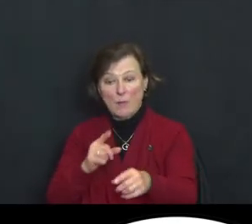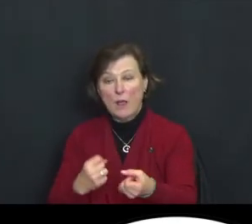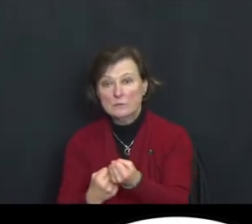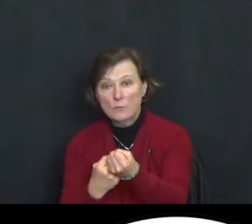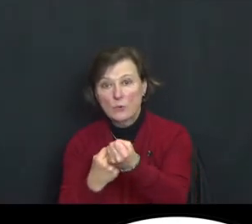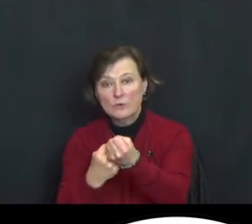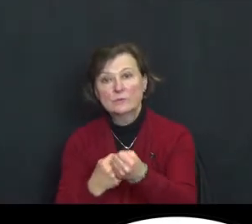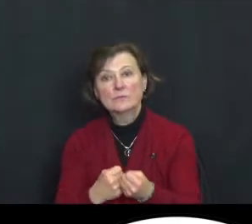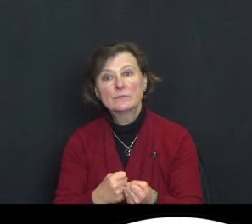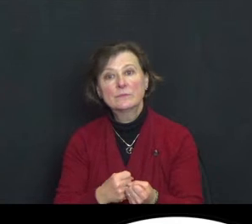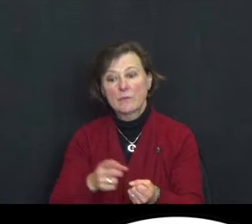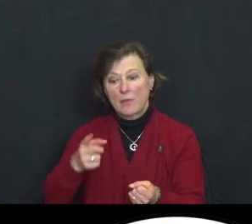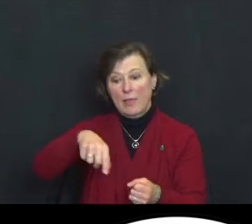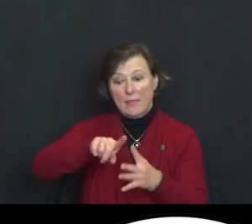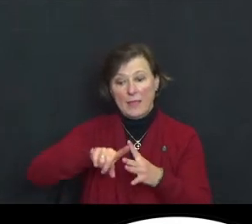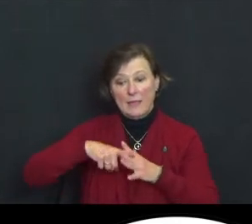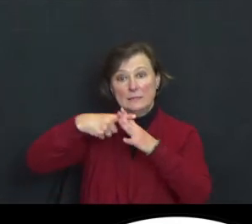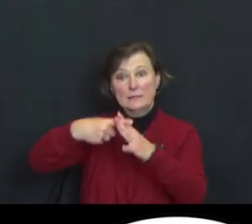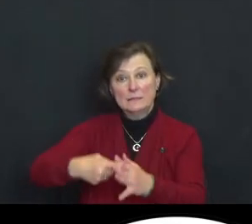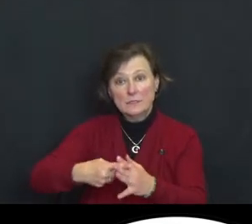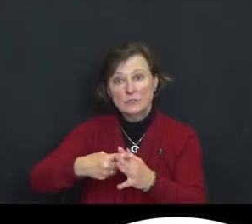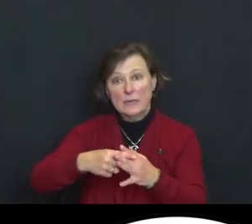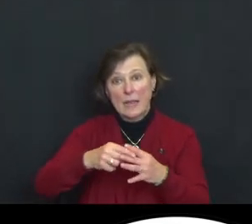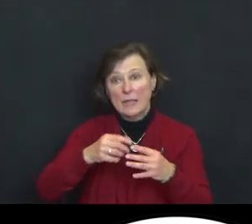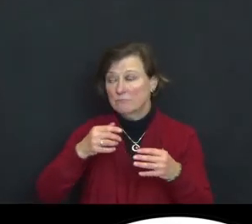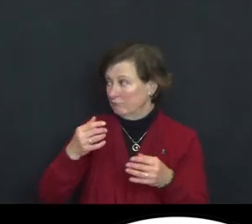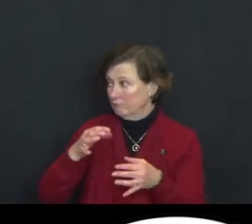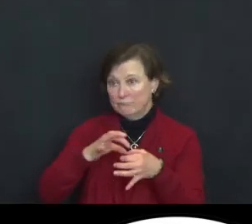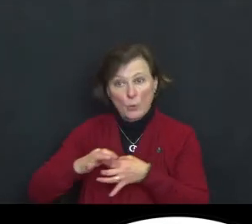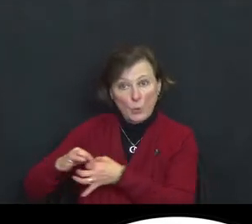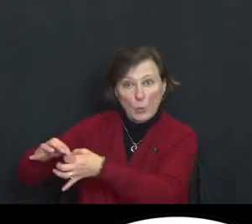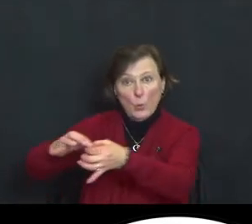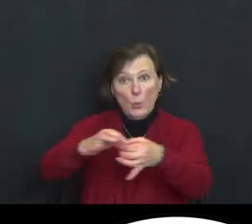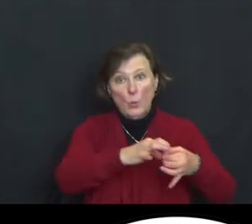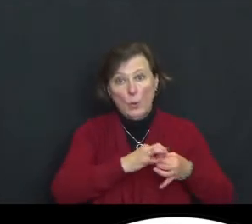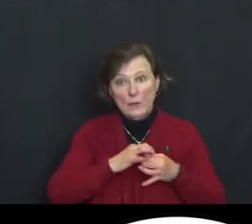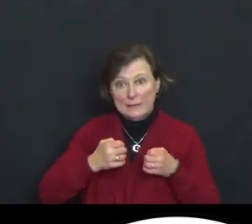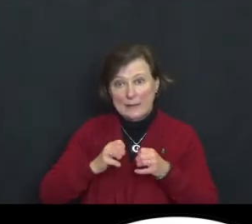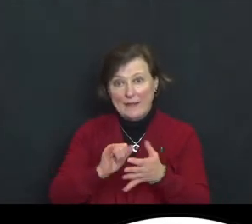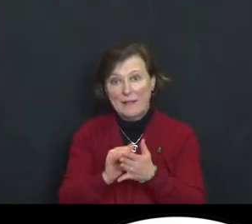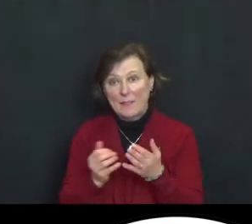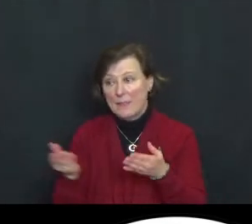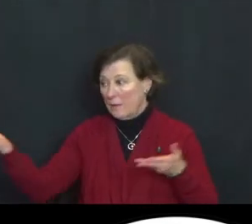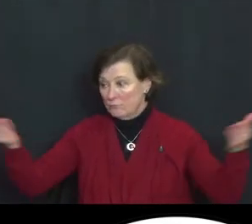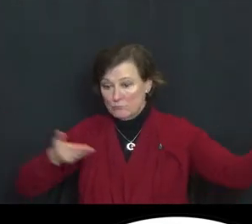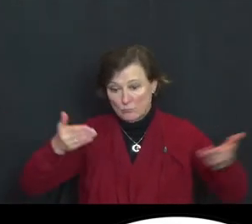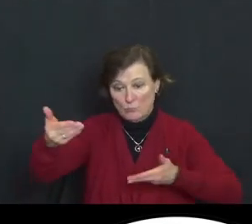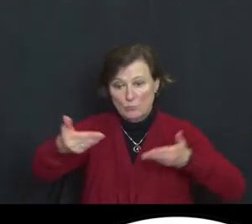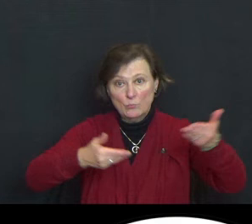They initiate coordinated local efforts that bring communities together to help homeless